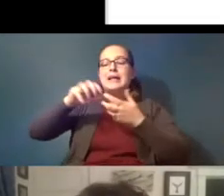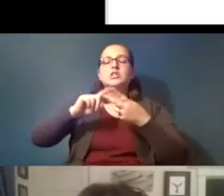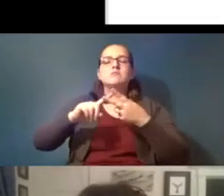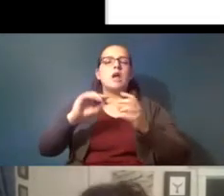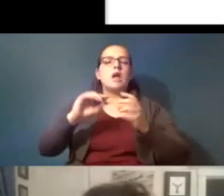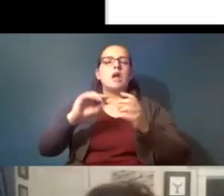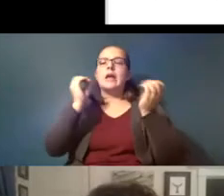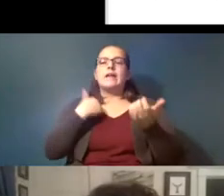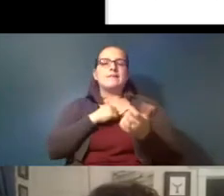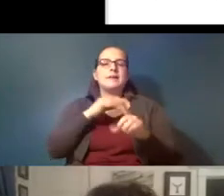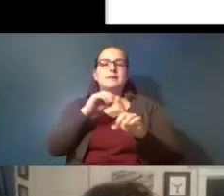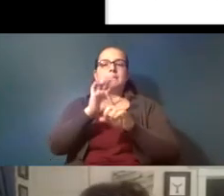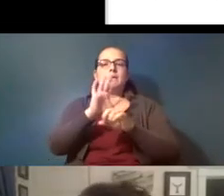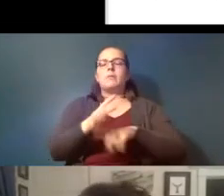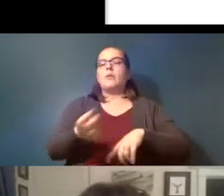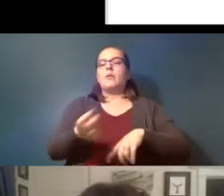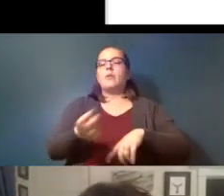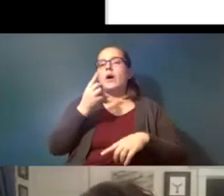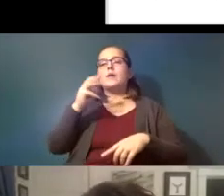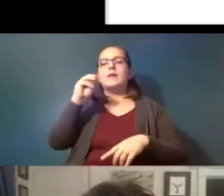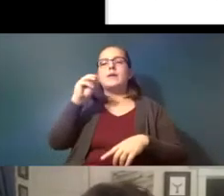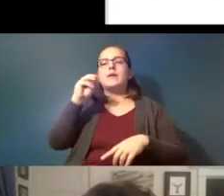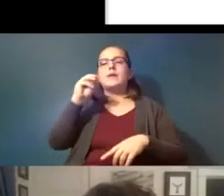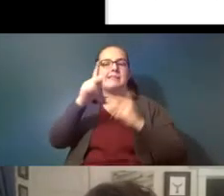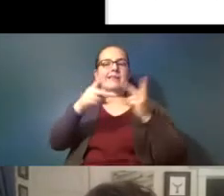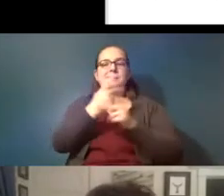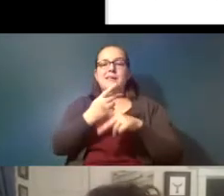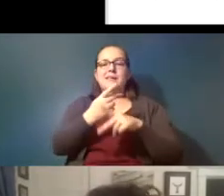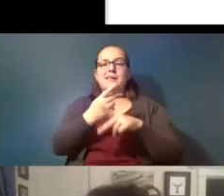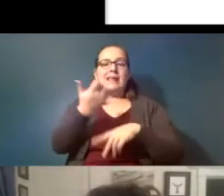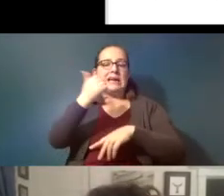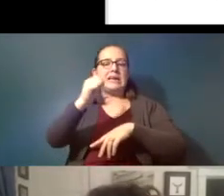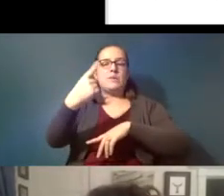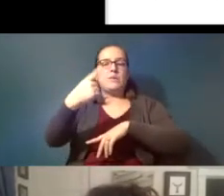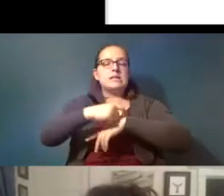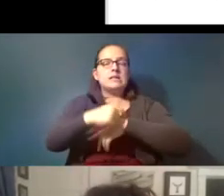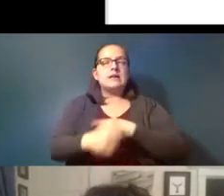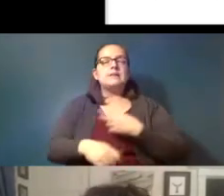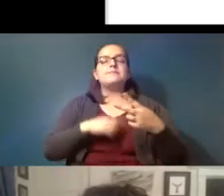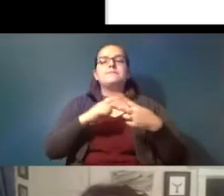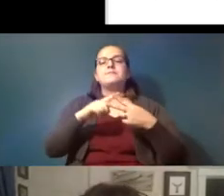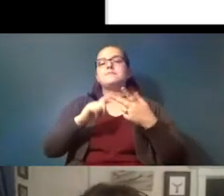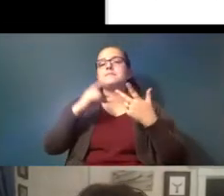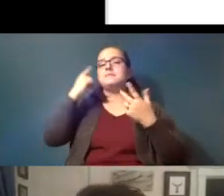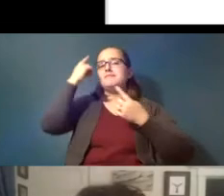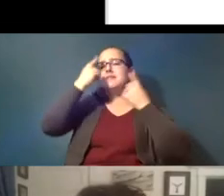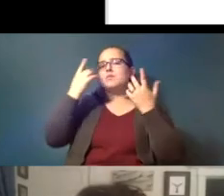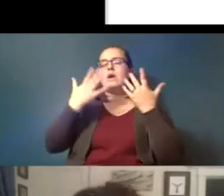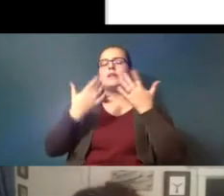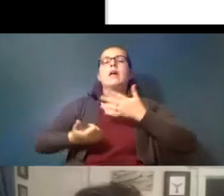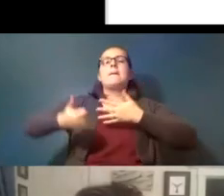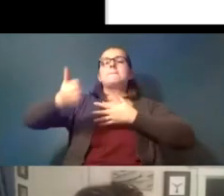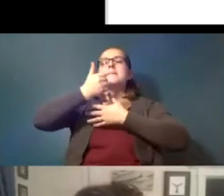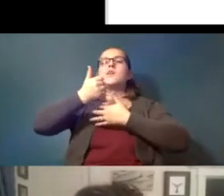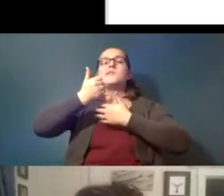exposed to one microplastic type at a time um think about what the priority species are